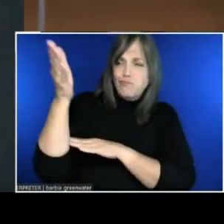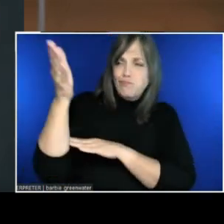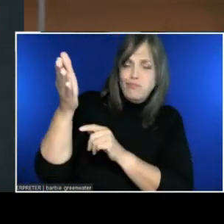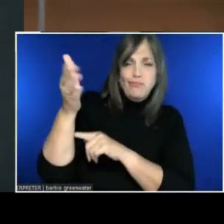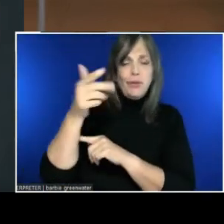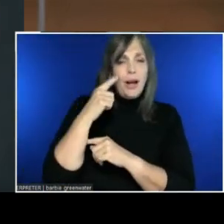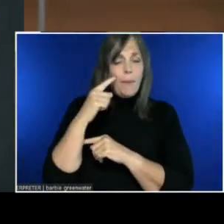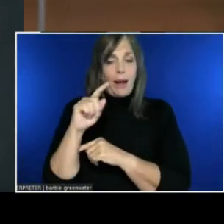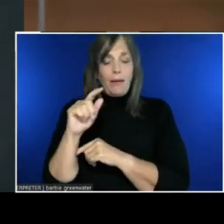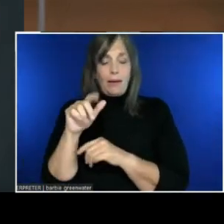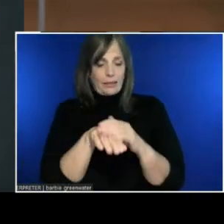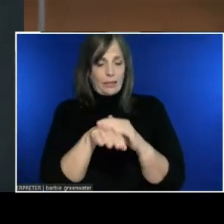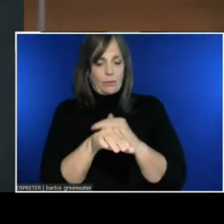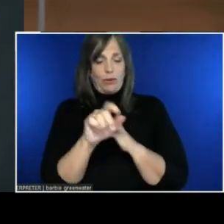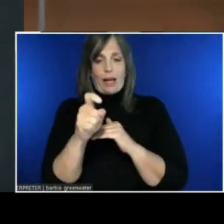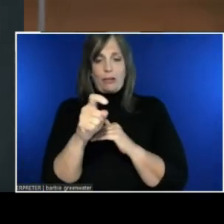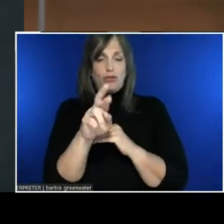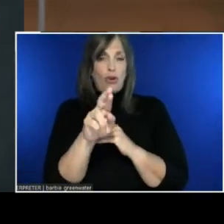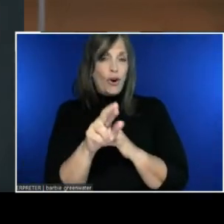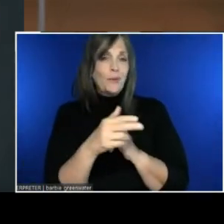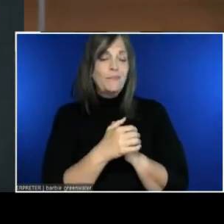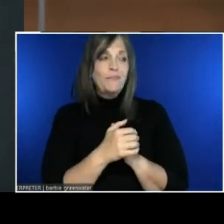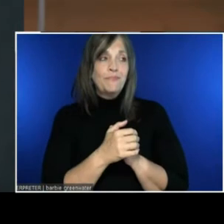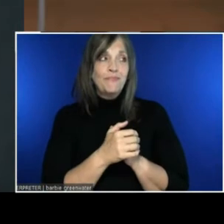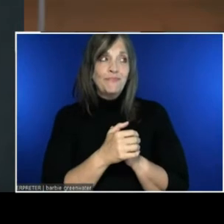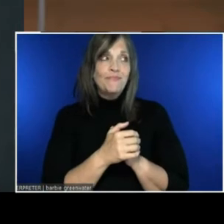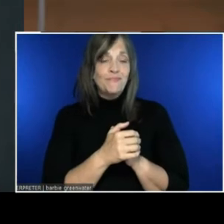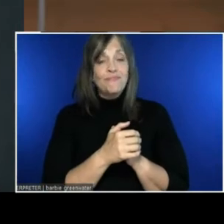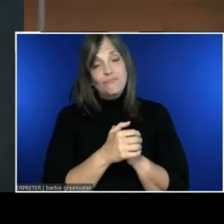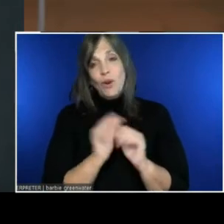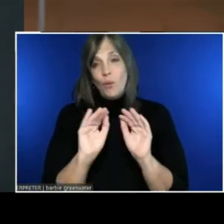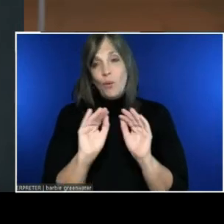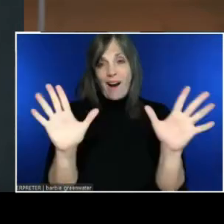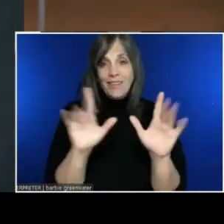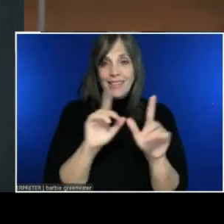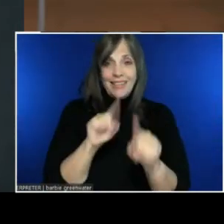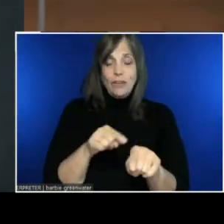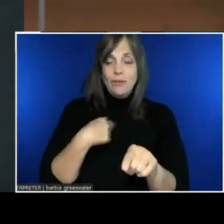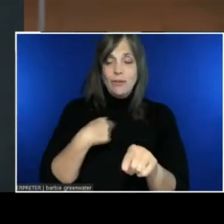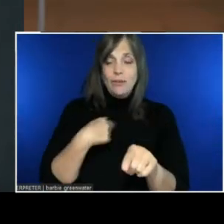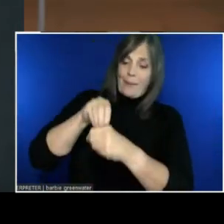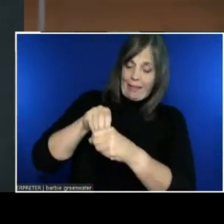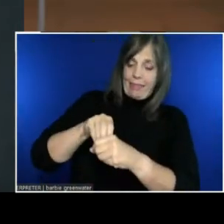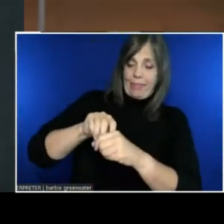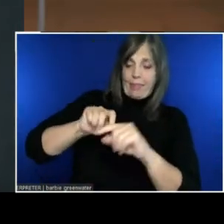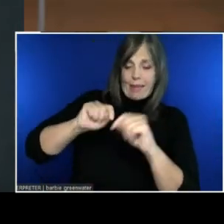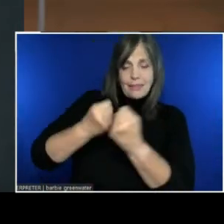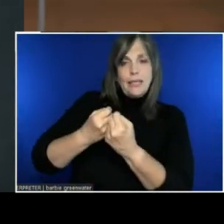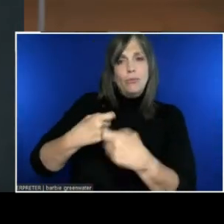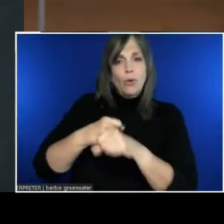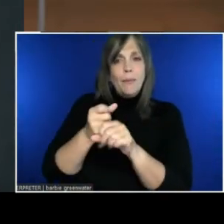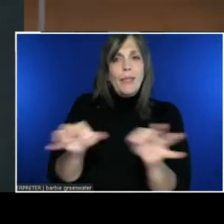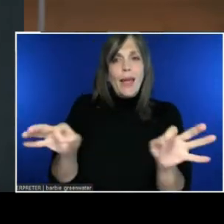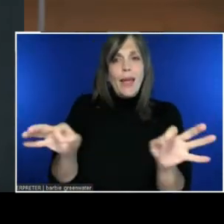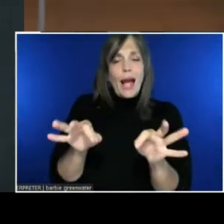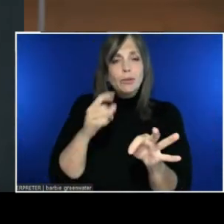The obvious answer is I'm obviously part of the team that built the captions implementation in AltSpace VR. I'm super proud of that.